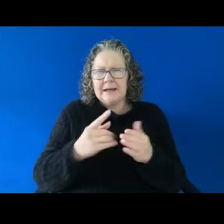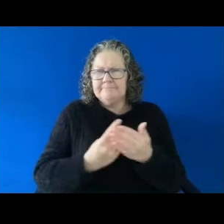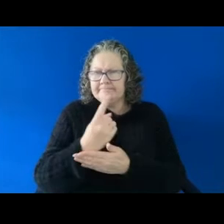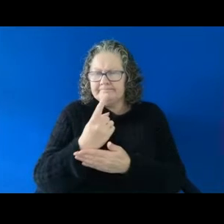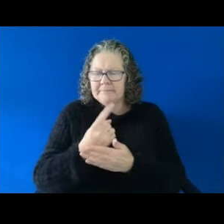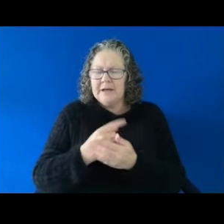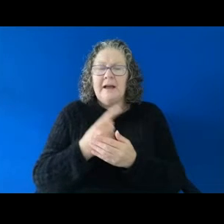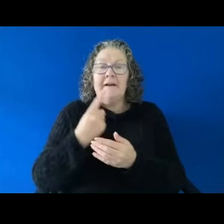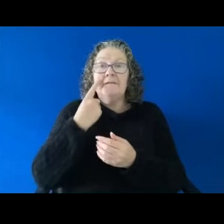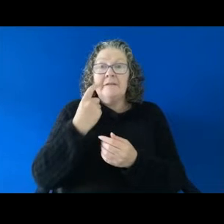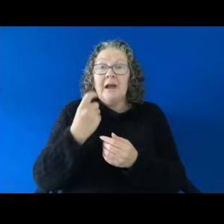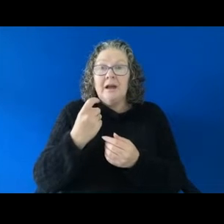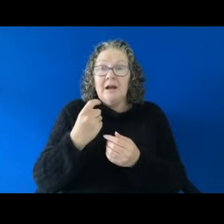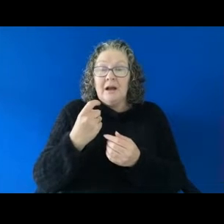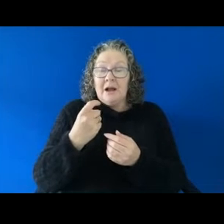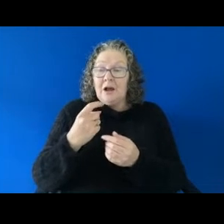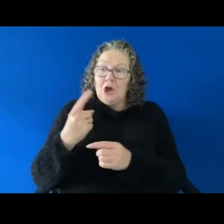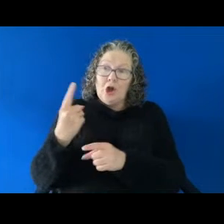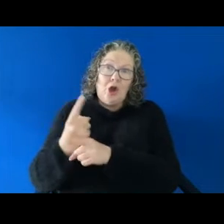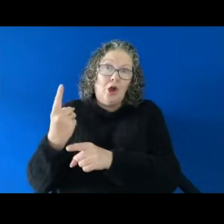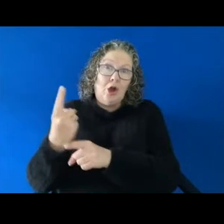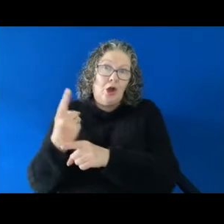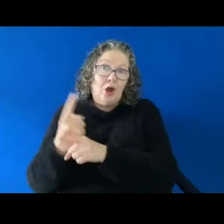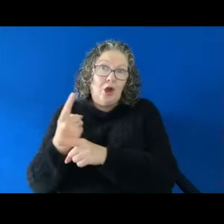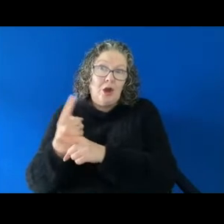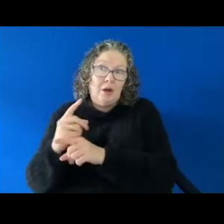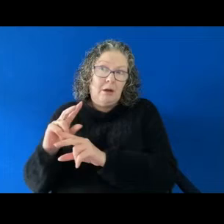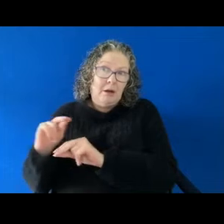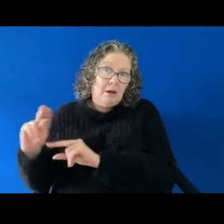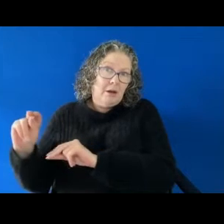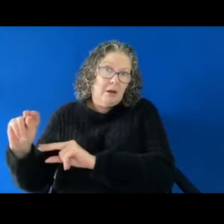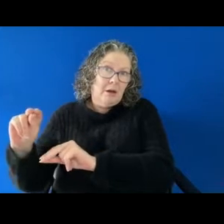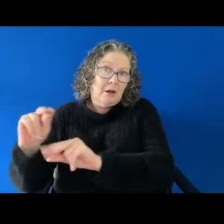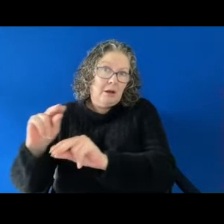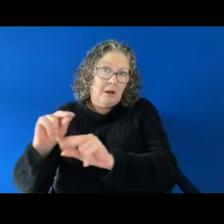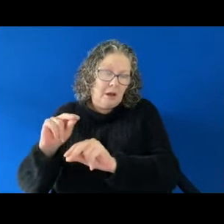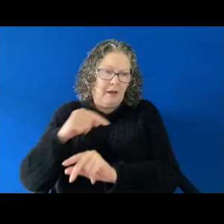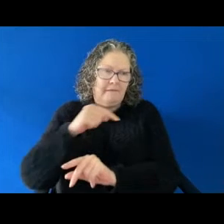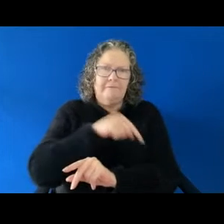that when comments were made about someone and that person then found out about the comments